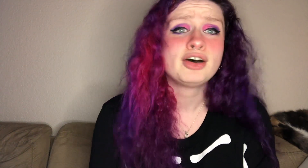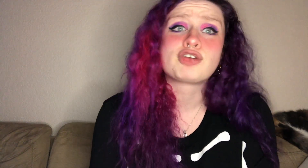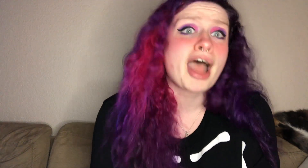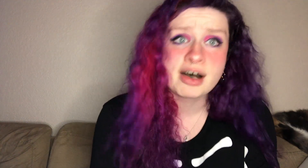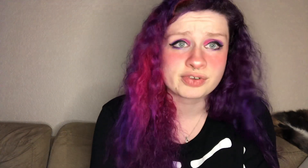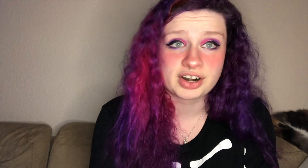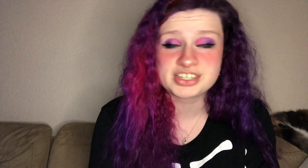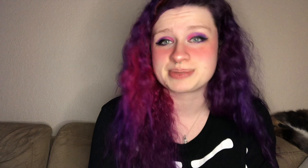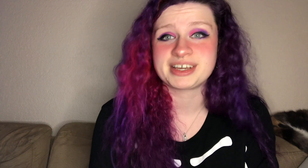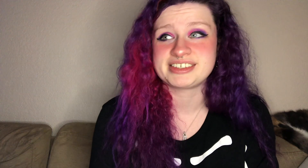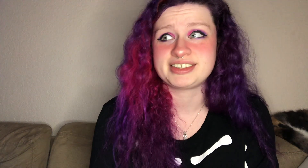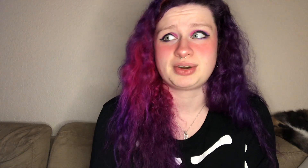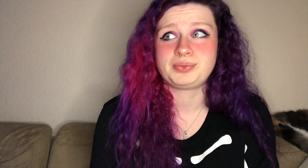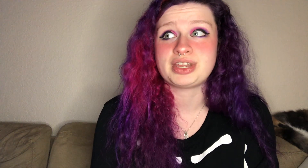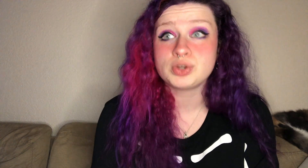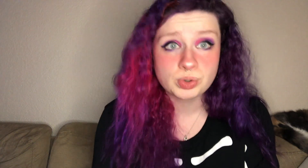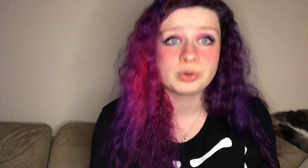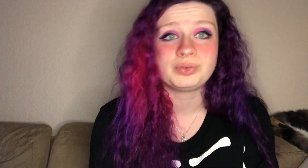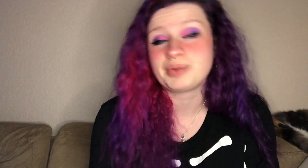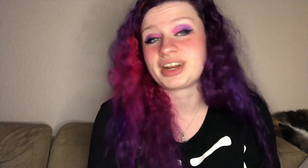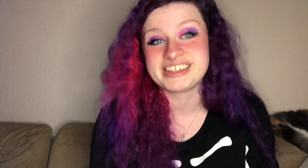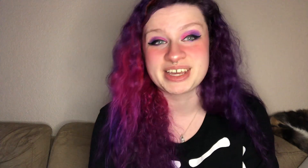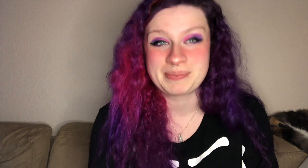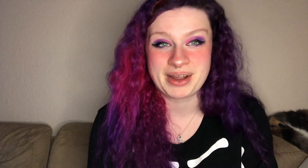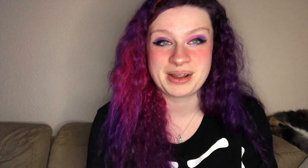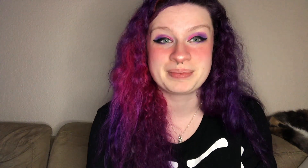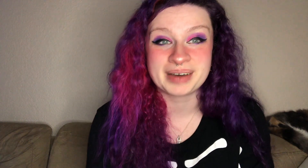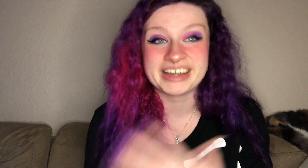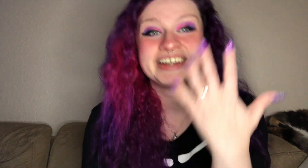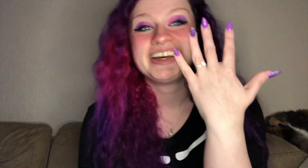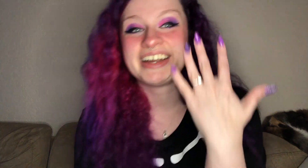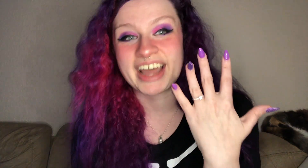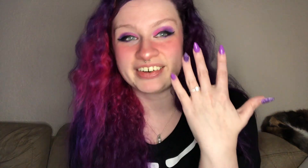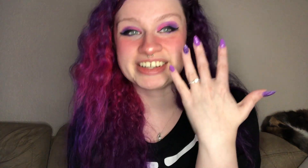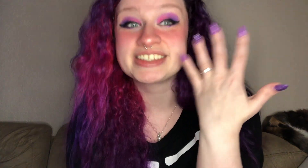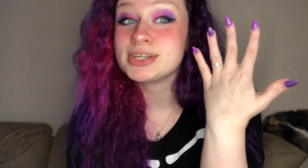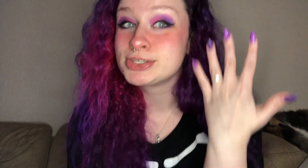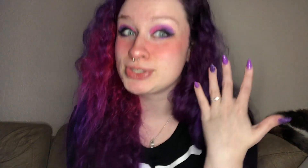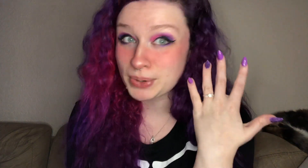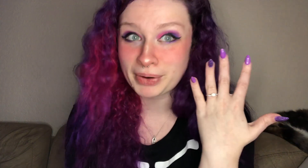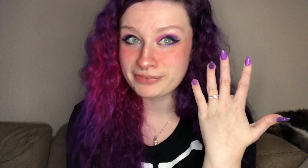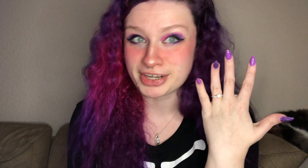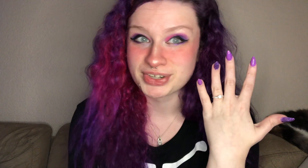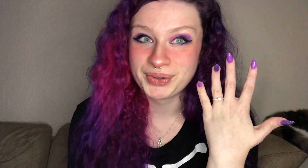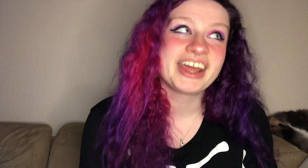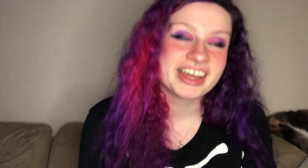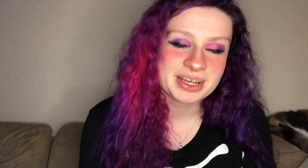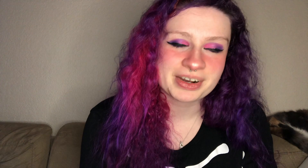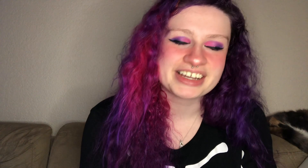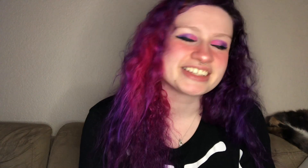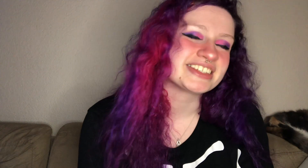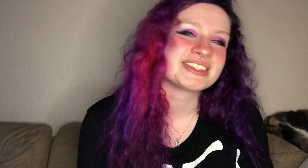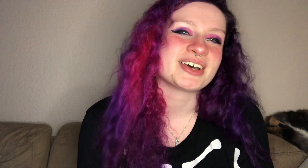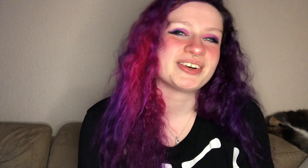forever just because you know we knew we wanted to get married but now it's super official anyways so